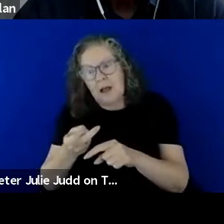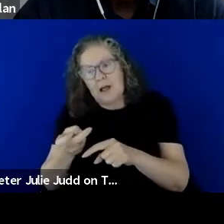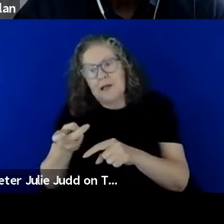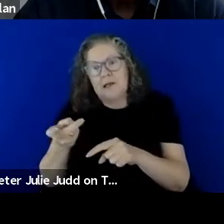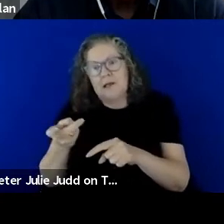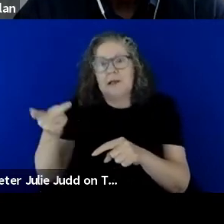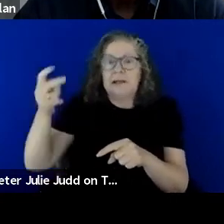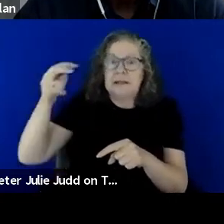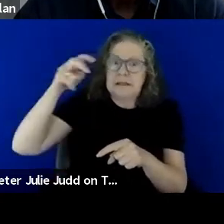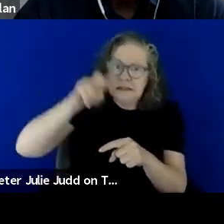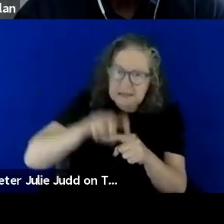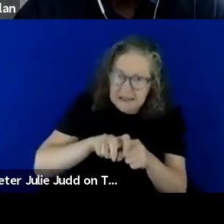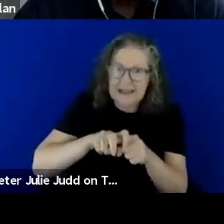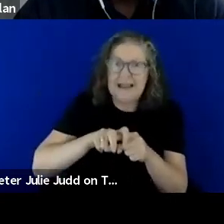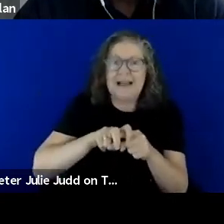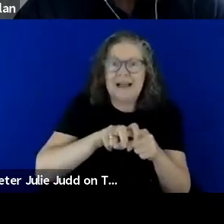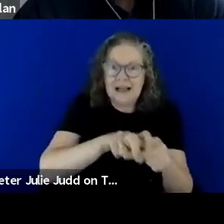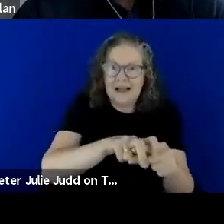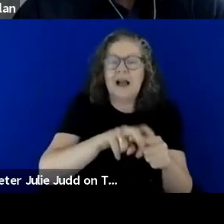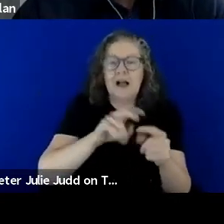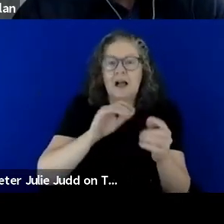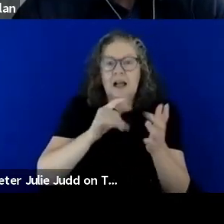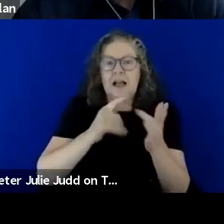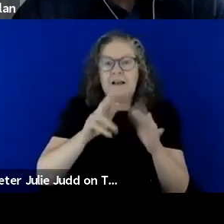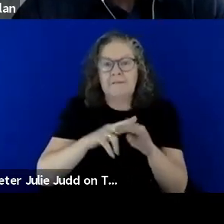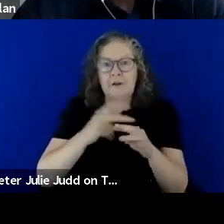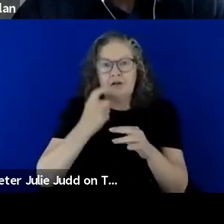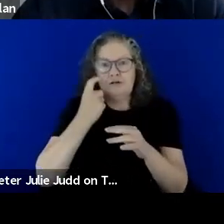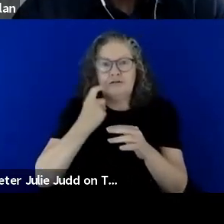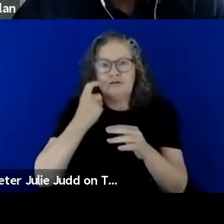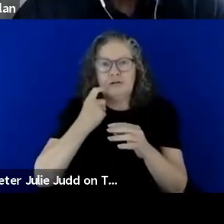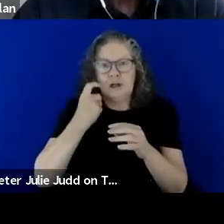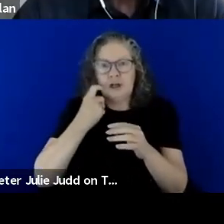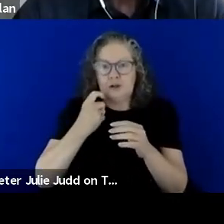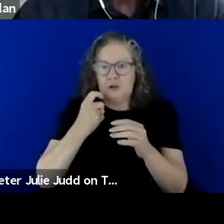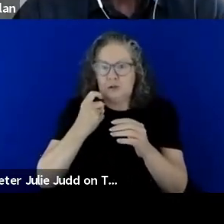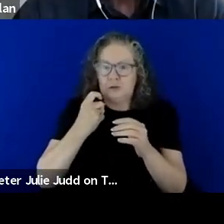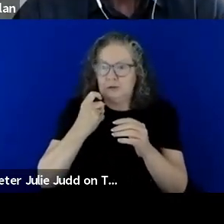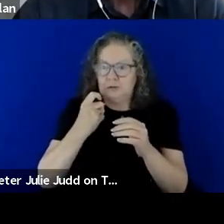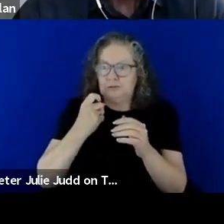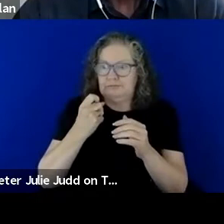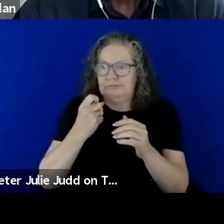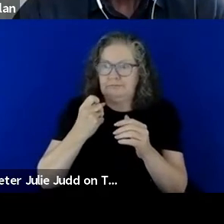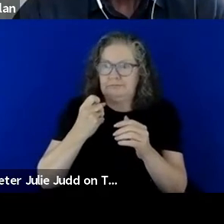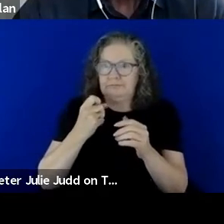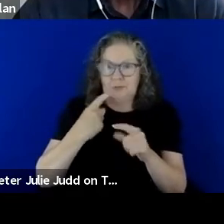out of bed and that's if you're trying to beat your personal best time, so that caused me some